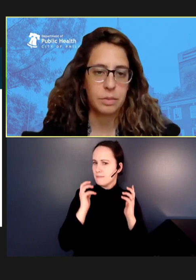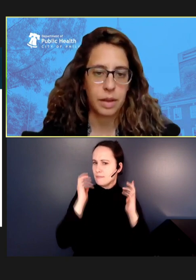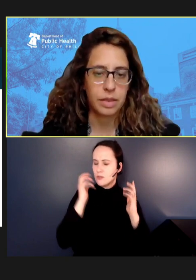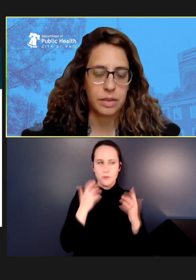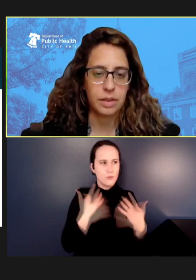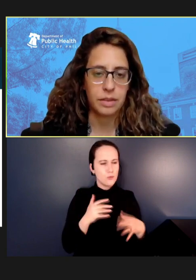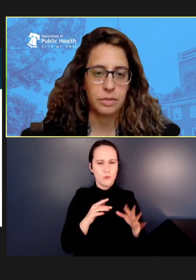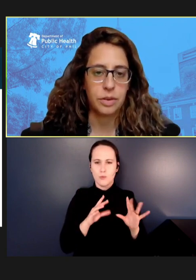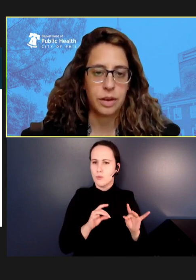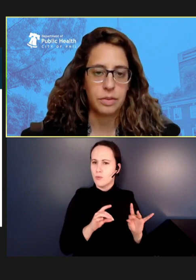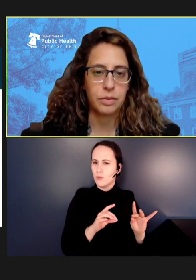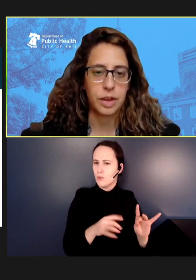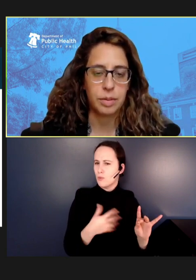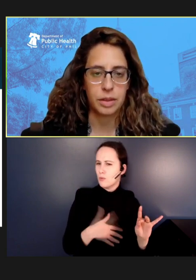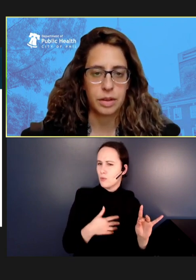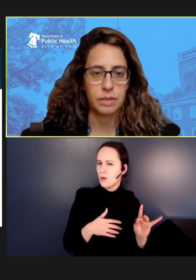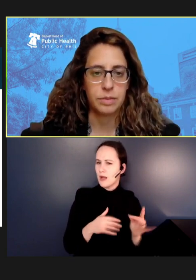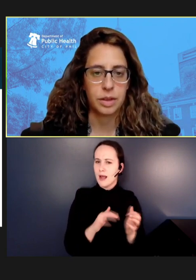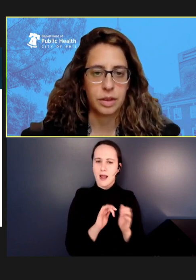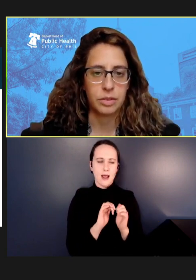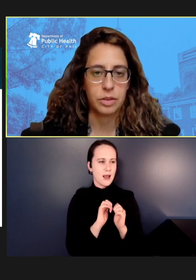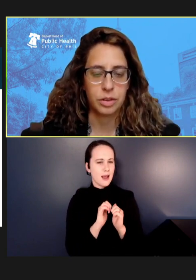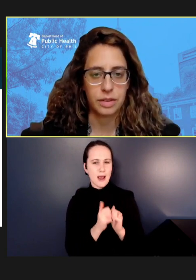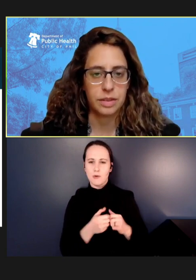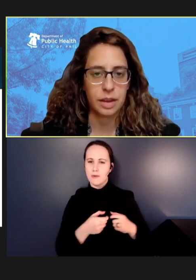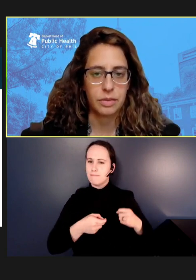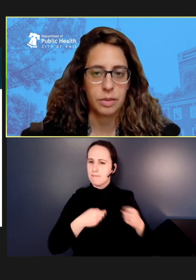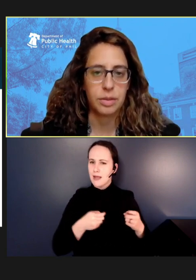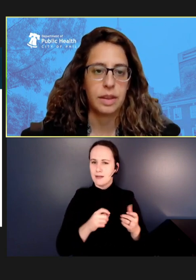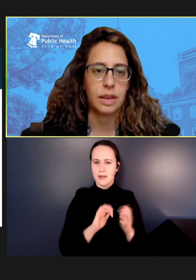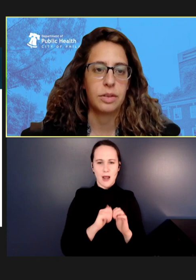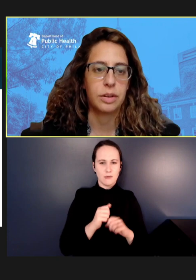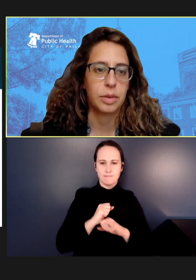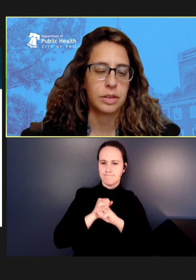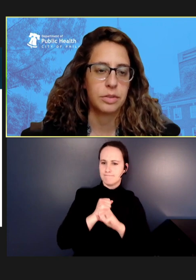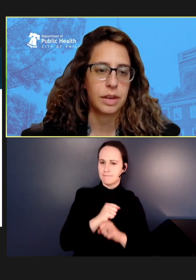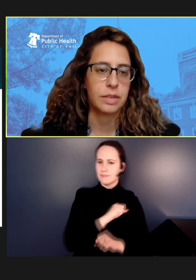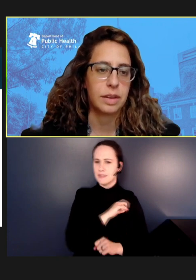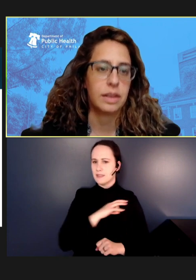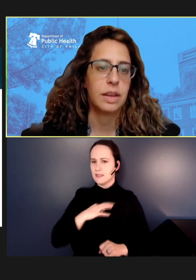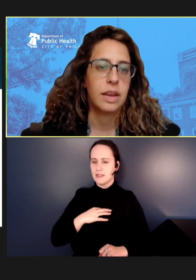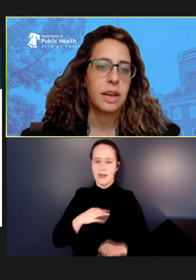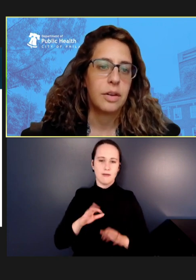methods of keeping their, you know, children and staff up to date with their measles vaccine. We